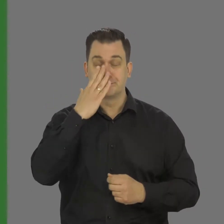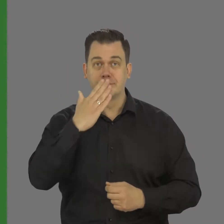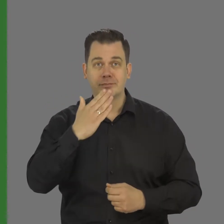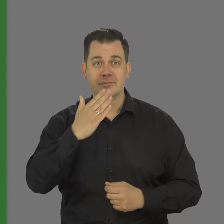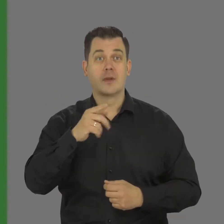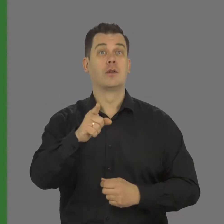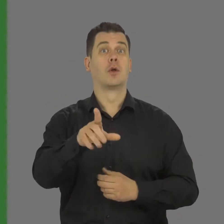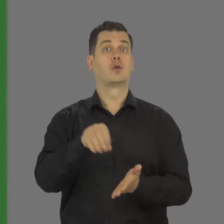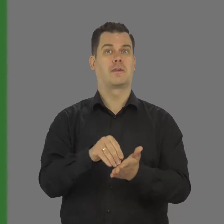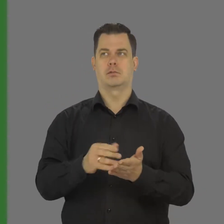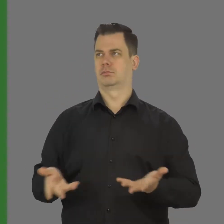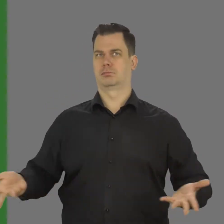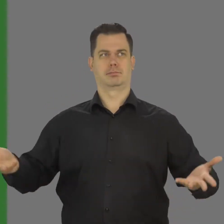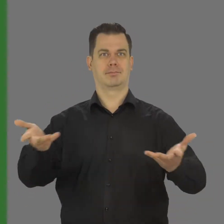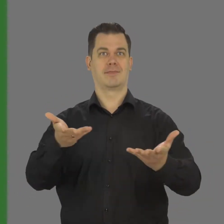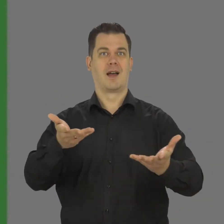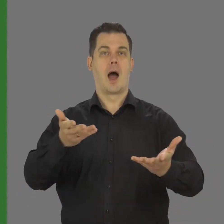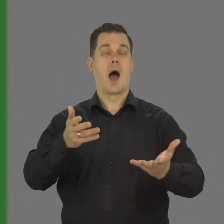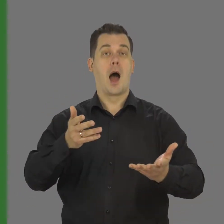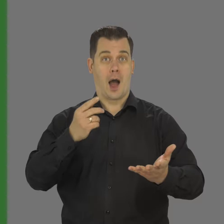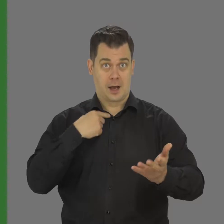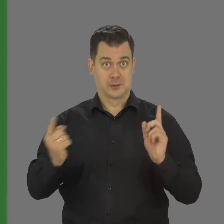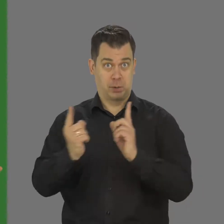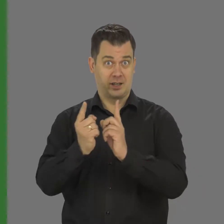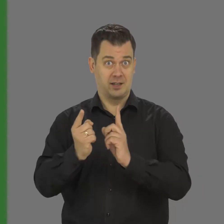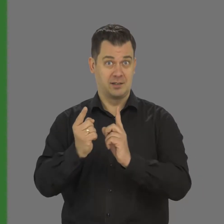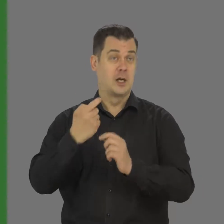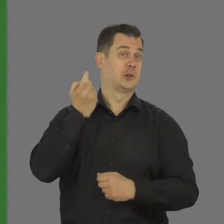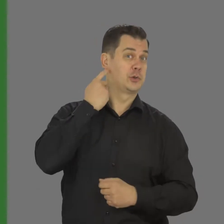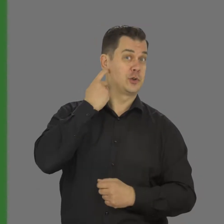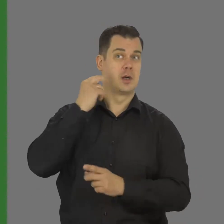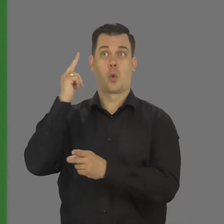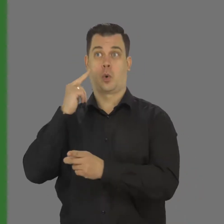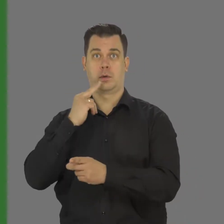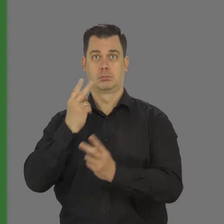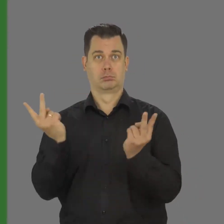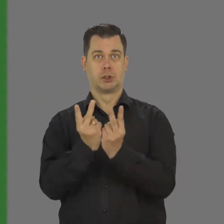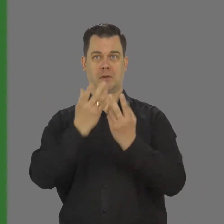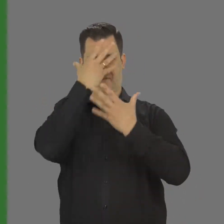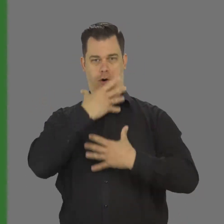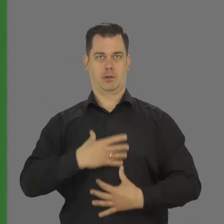From your own experience, and the truth is that a hearing person and the deaf person looks the same.